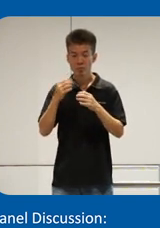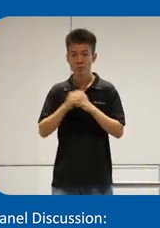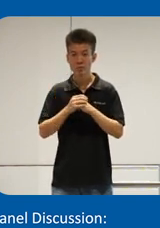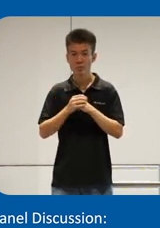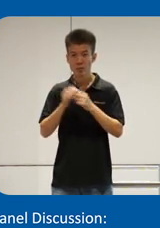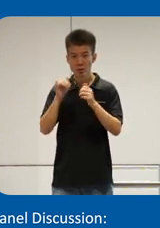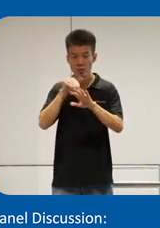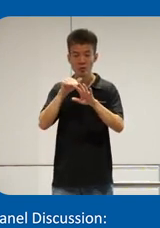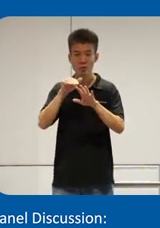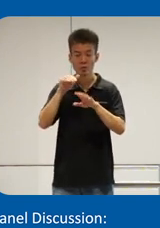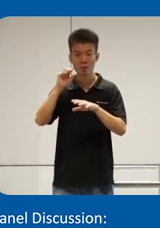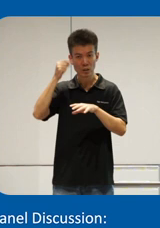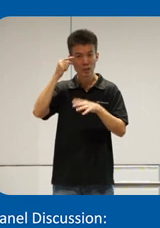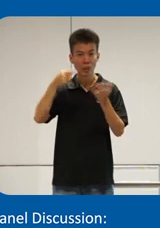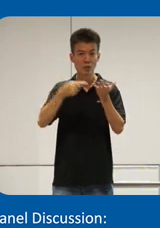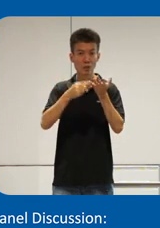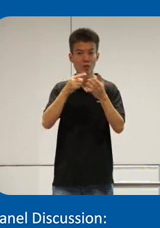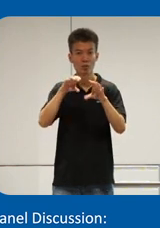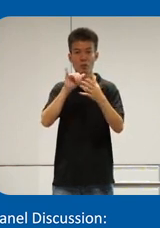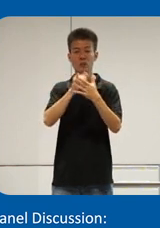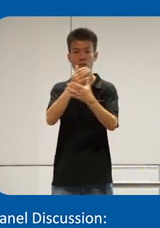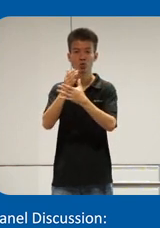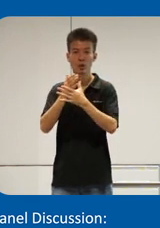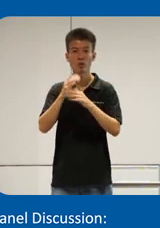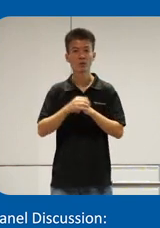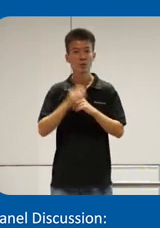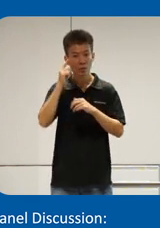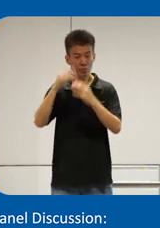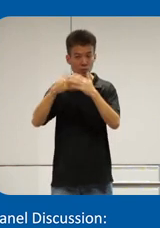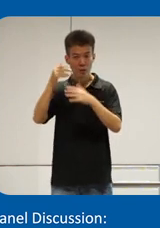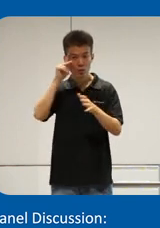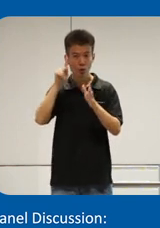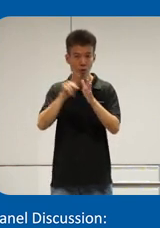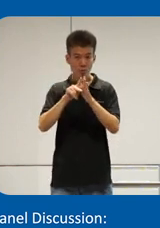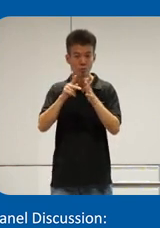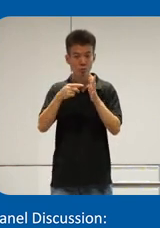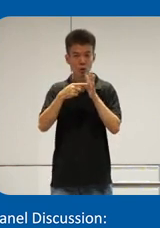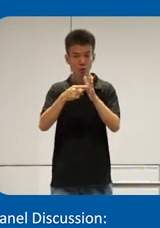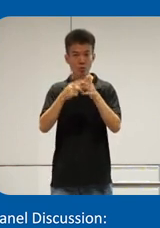Gtech doing uh such a sharing as well so I think the next photo should be showing our user testing